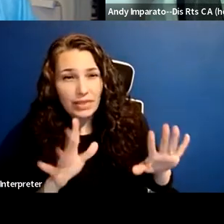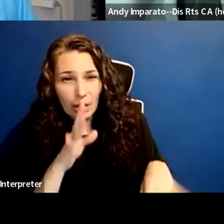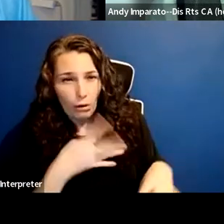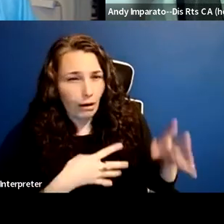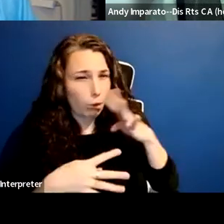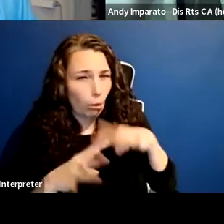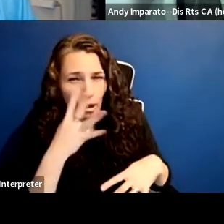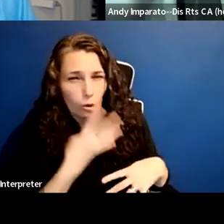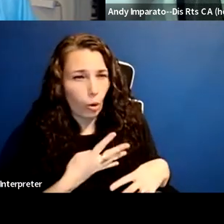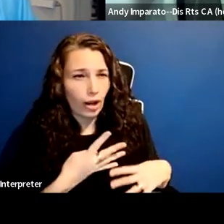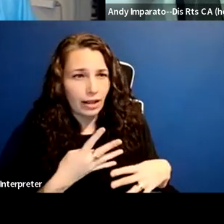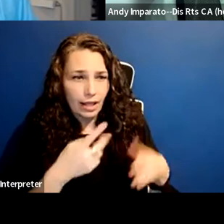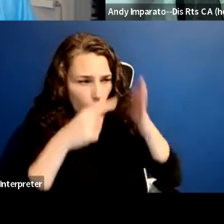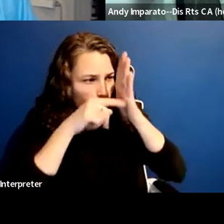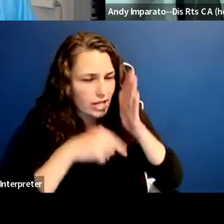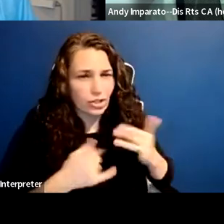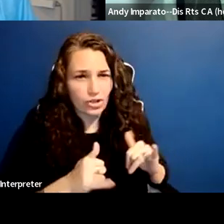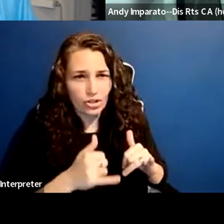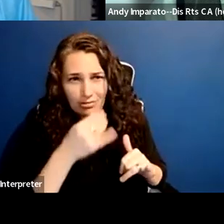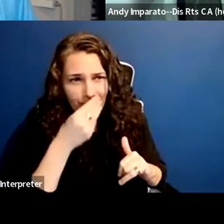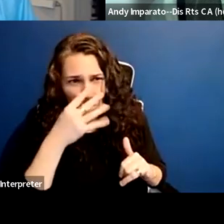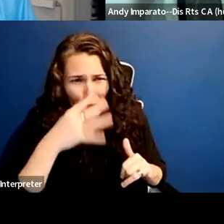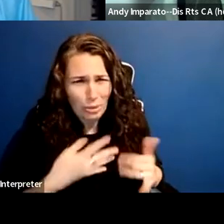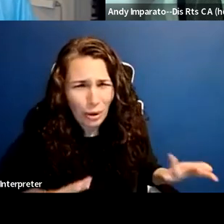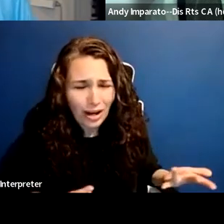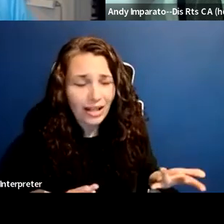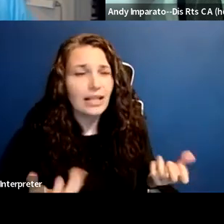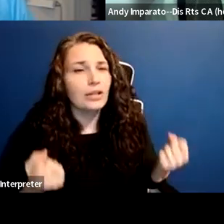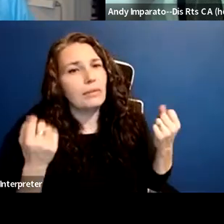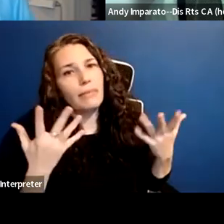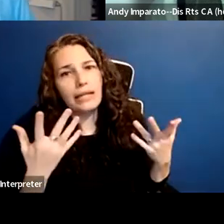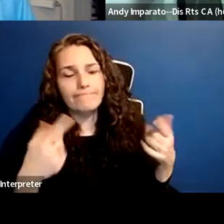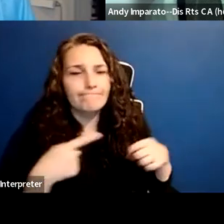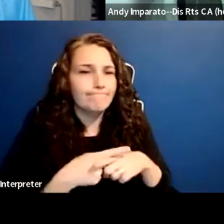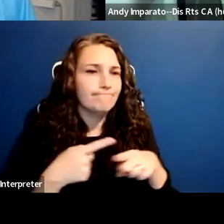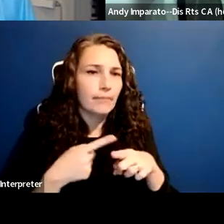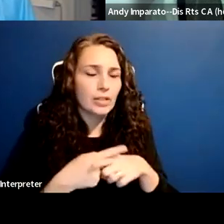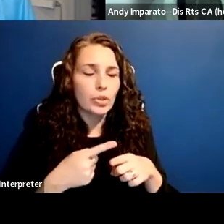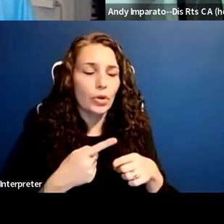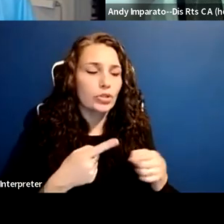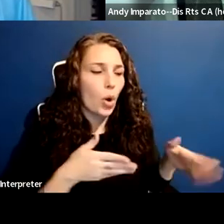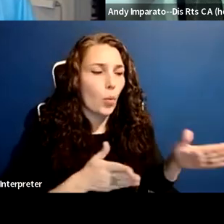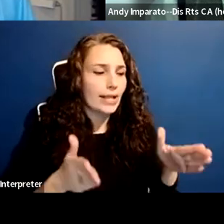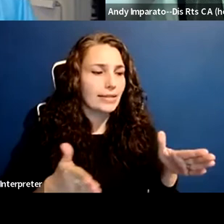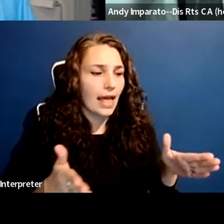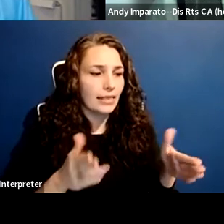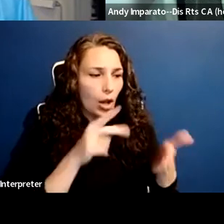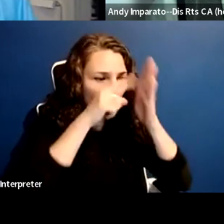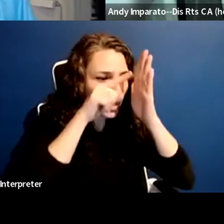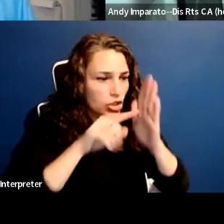So I think there's lots of ways that universities can lock arms with the disability movement and bring your skills,